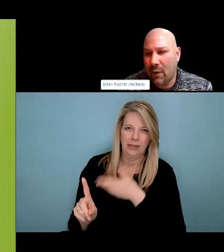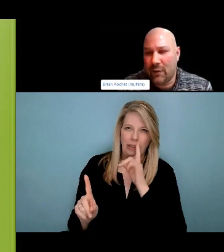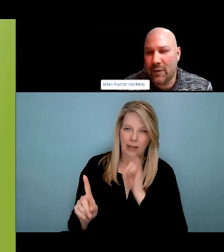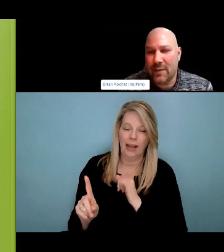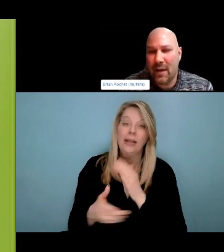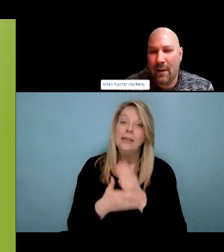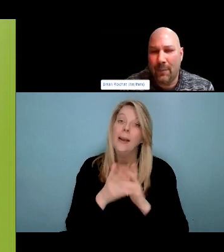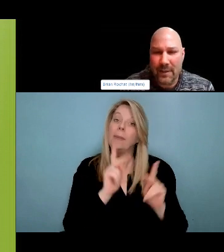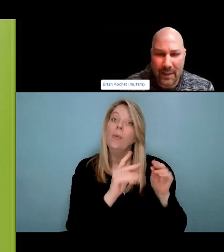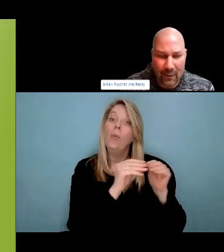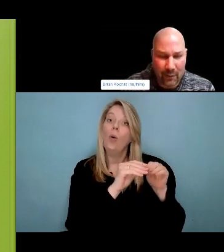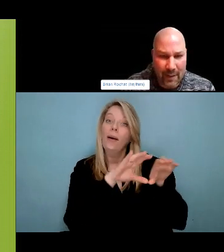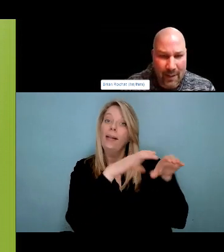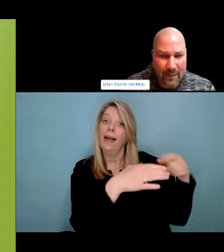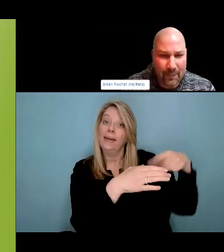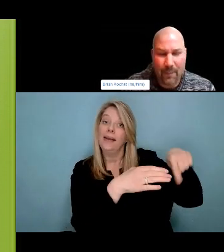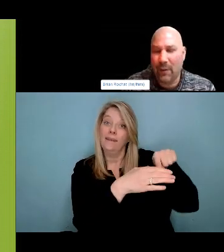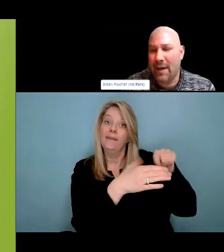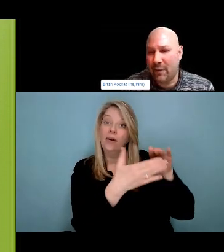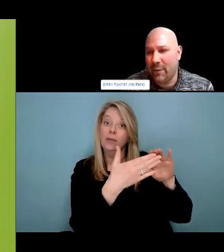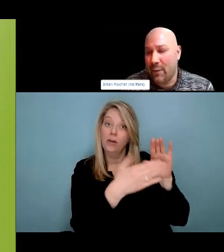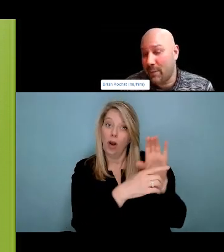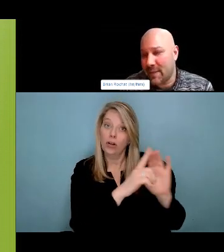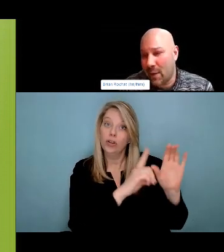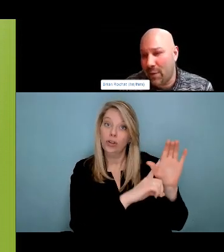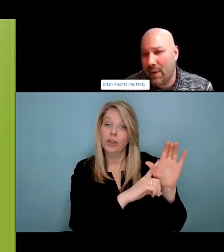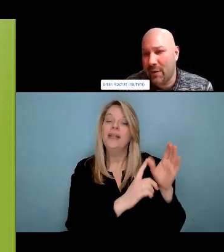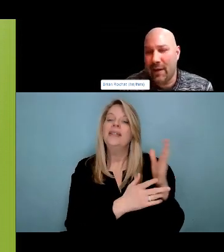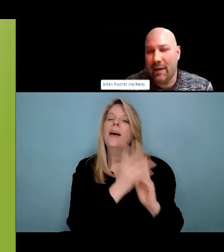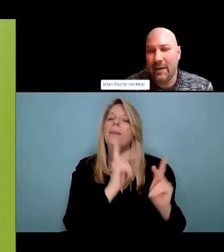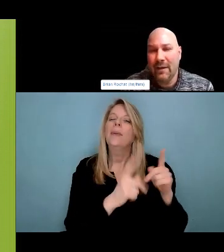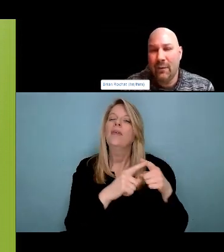problem. So one of the key principles of harm reduction